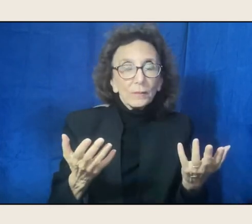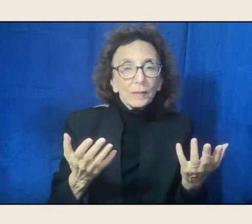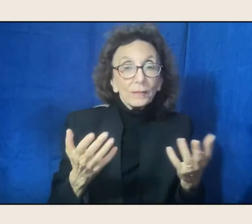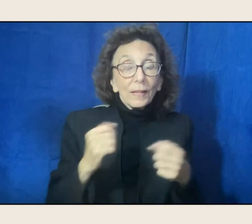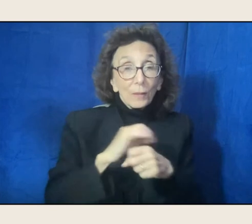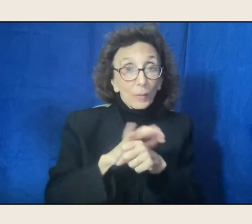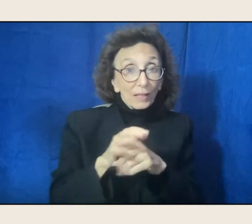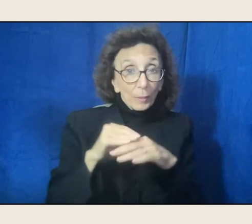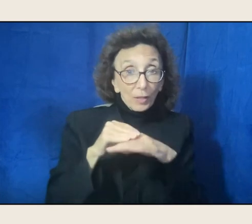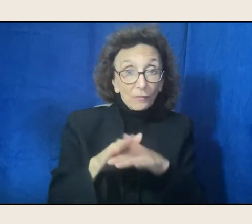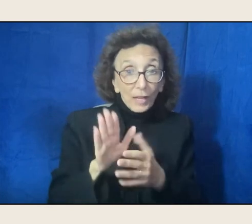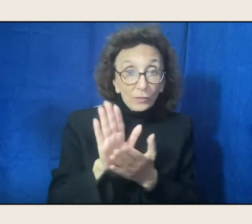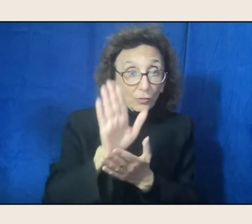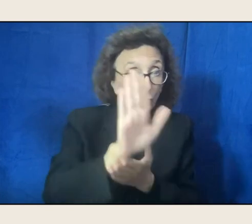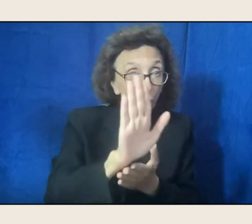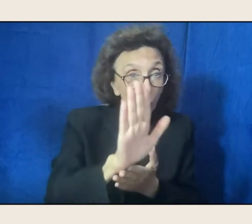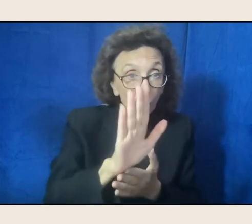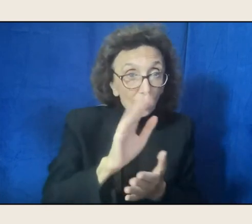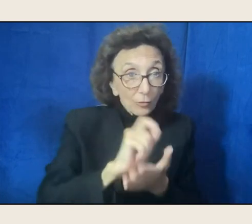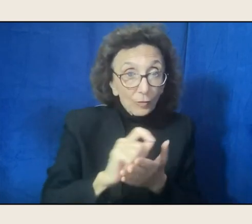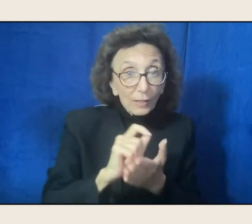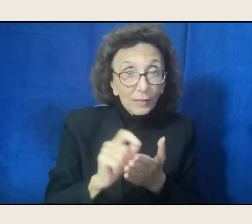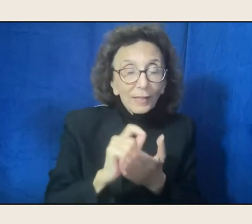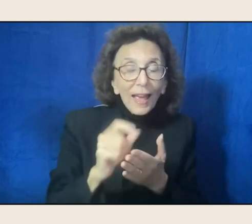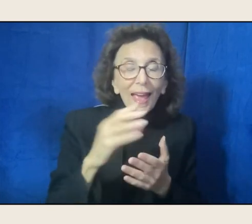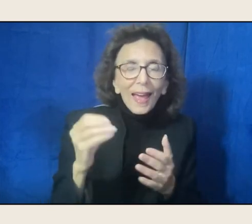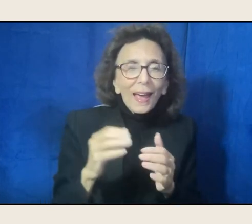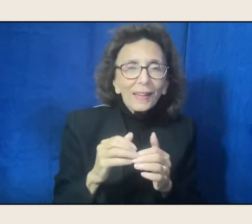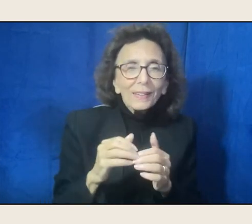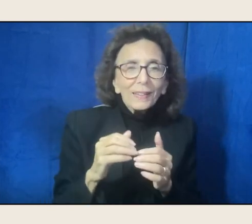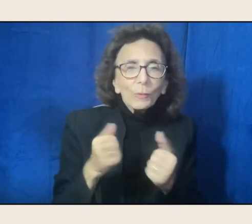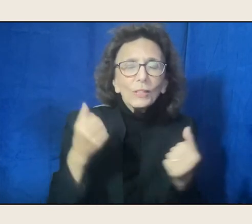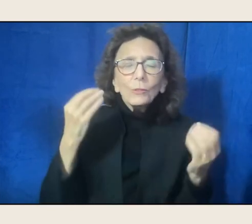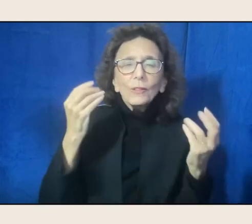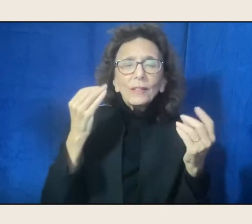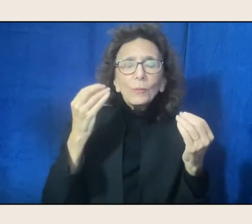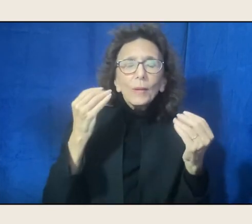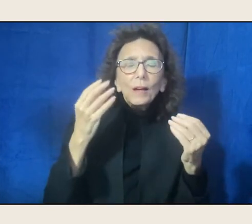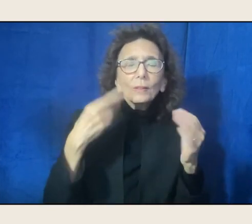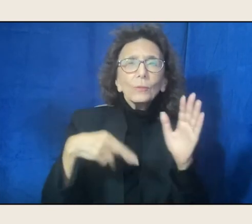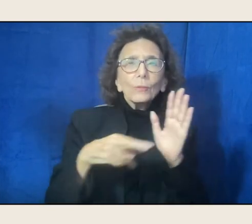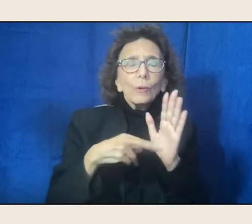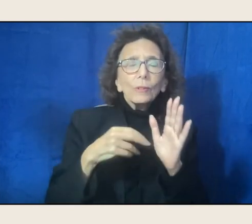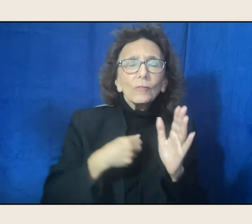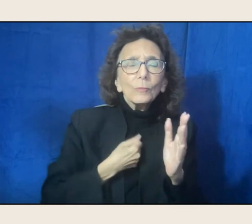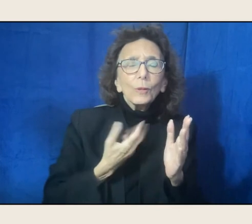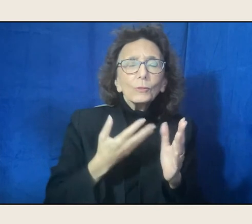but also on reflections on the role of poetry, with the period we've just come through.